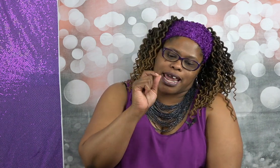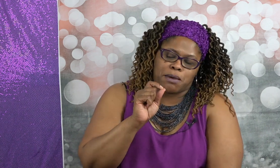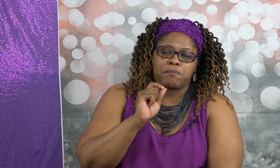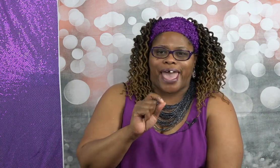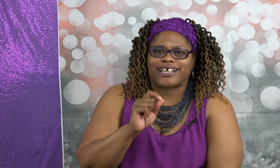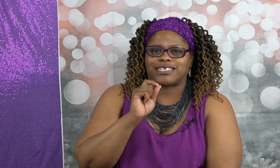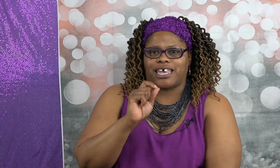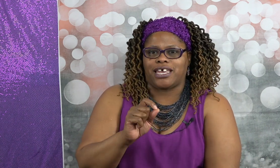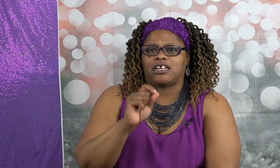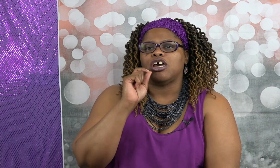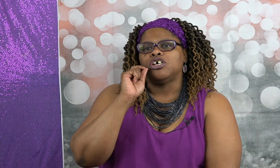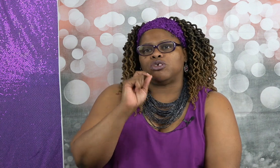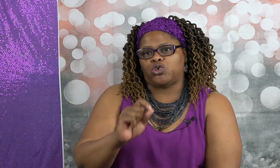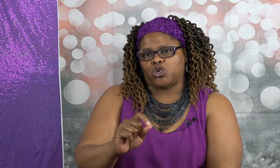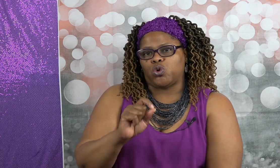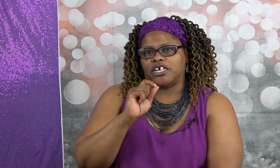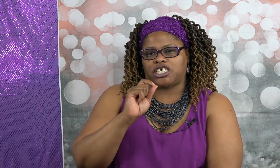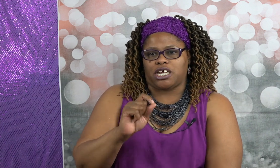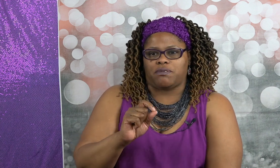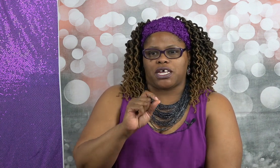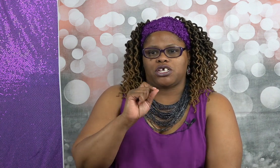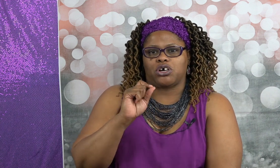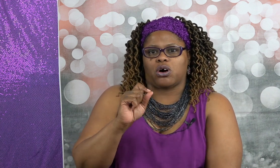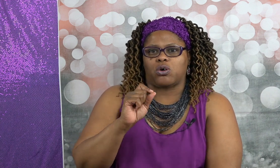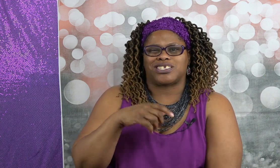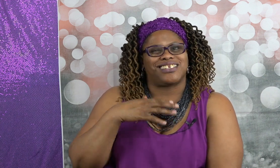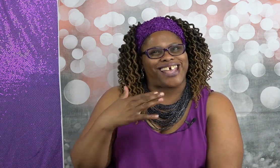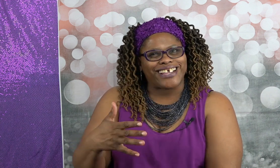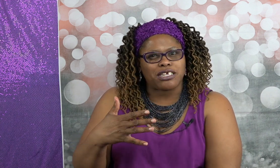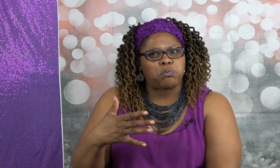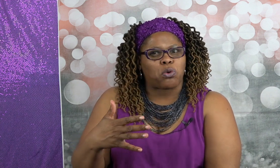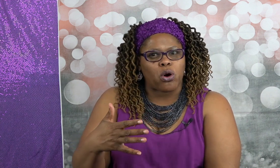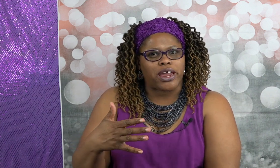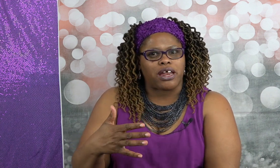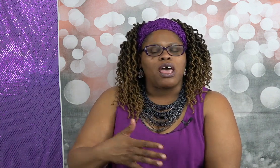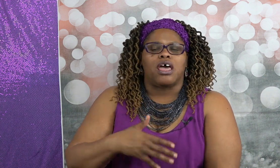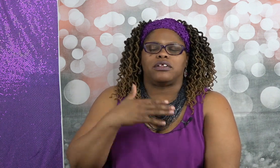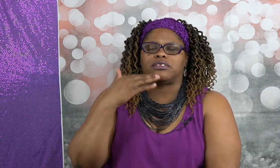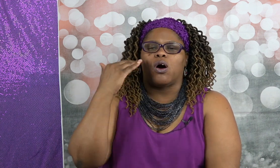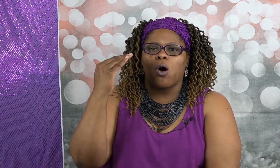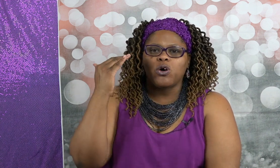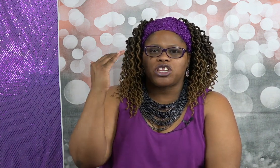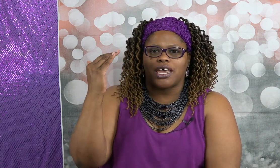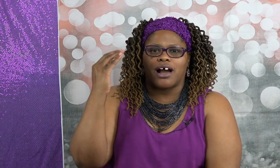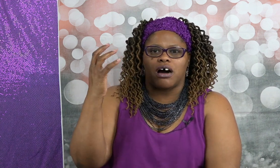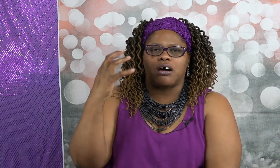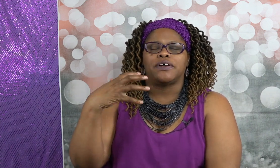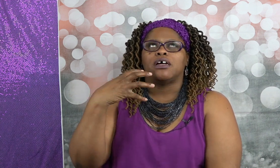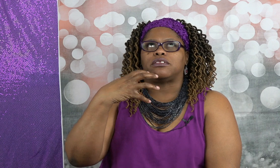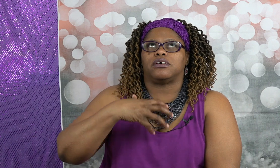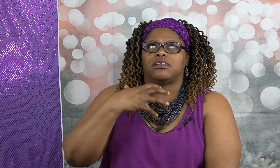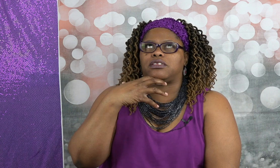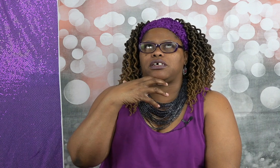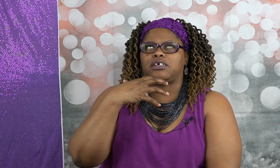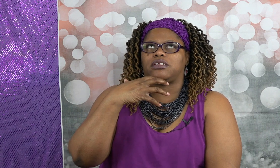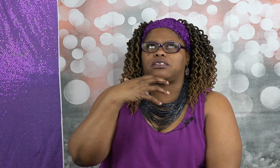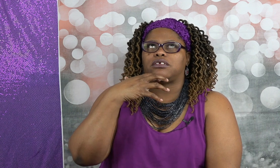impacts in you achieving your goals that's important the whole thing of the